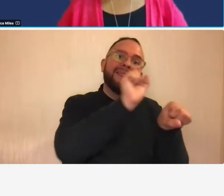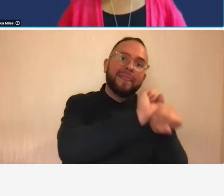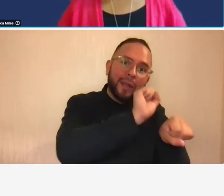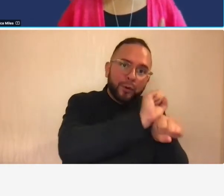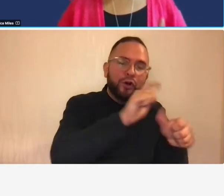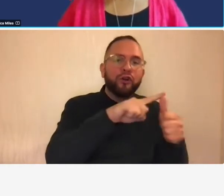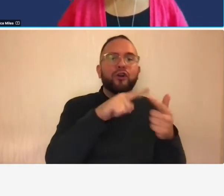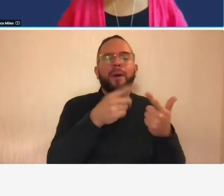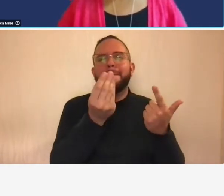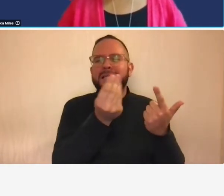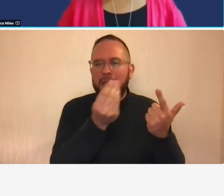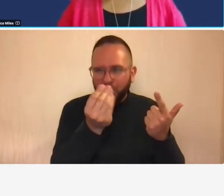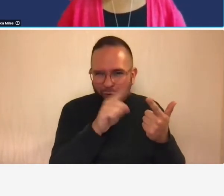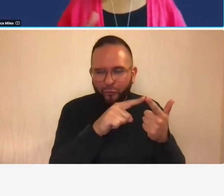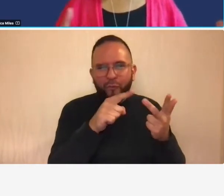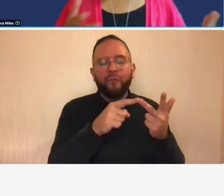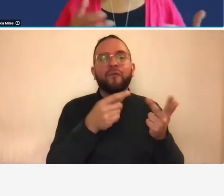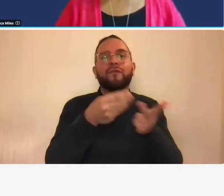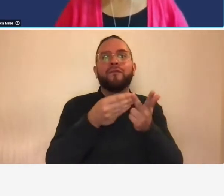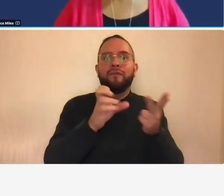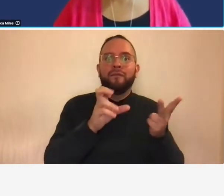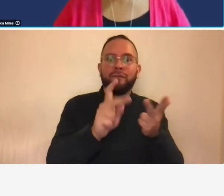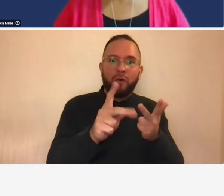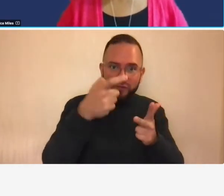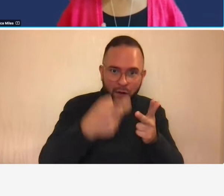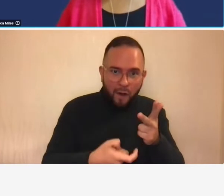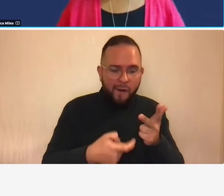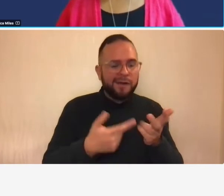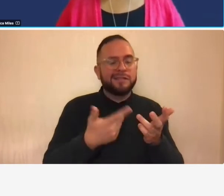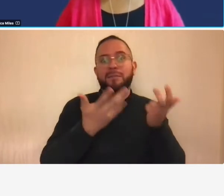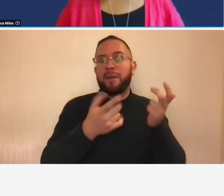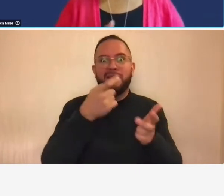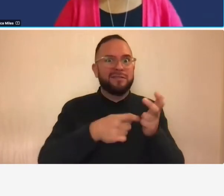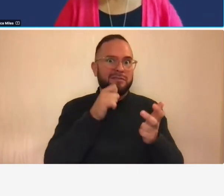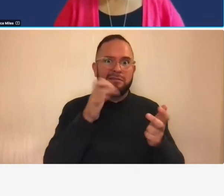reimbursable costs or even non-reimbursable costs that are related to a specific project